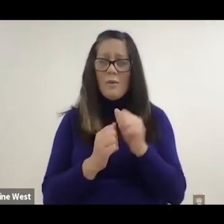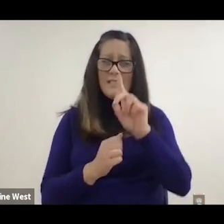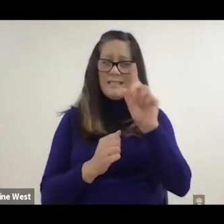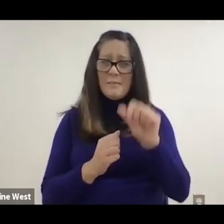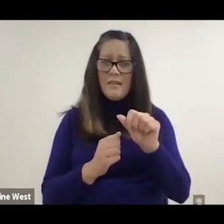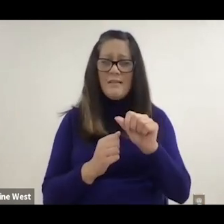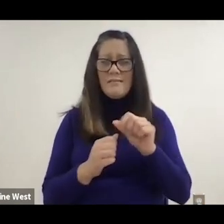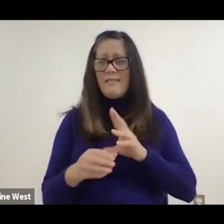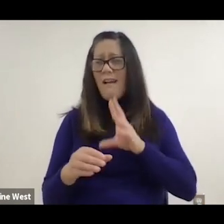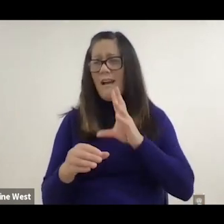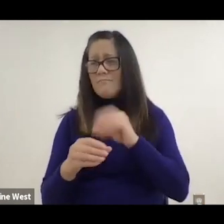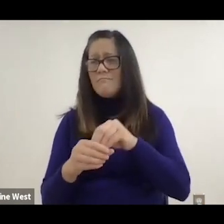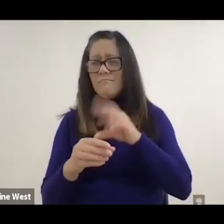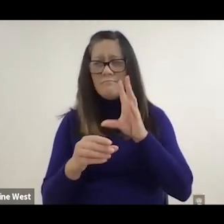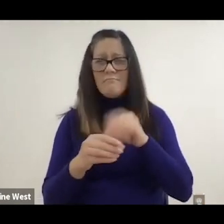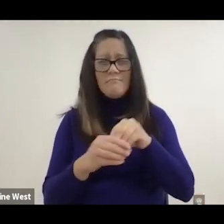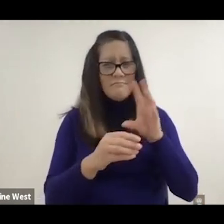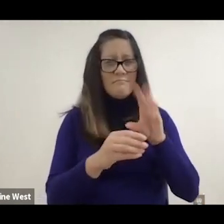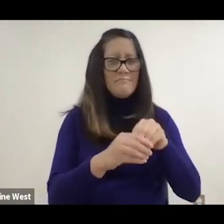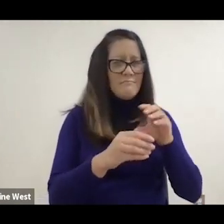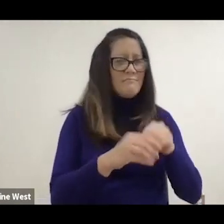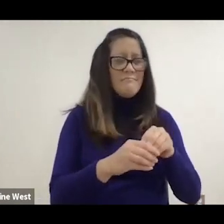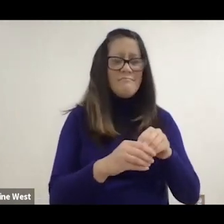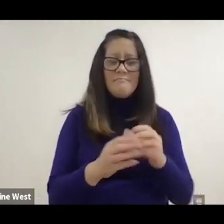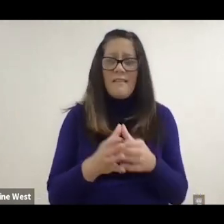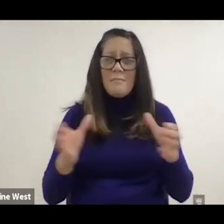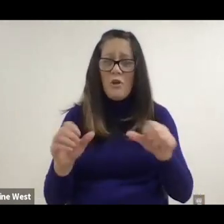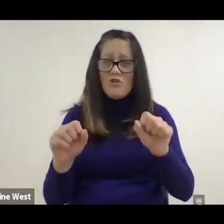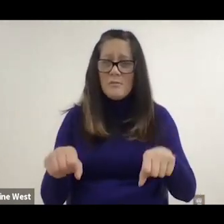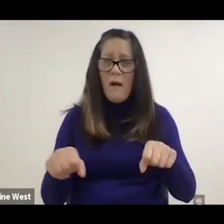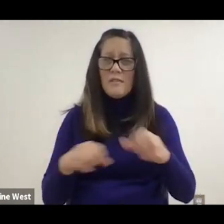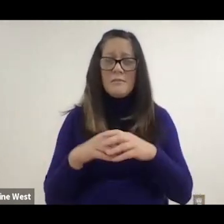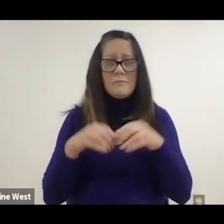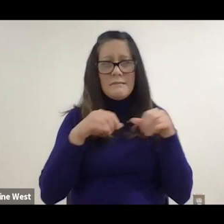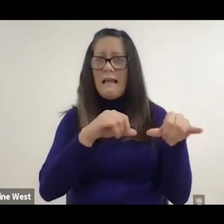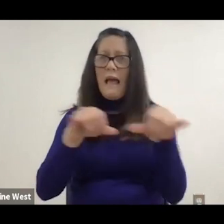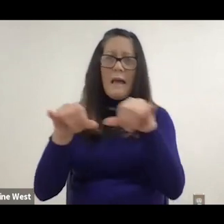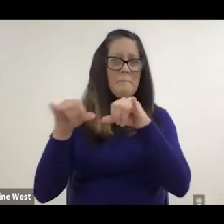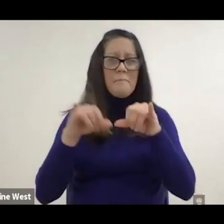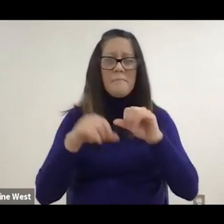can participate on a level playing field to their greatest extent possible.